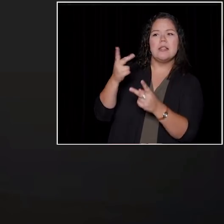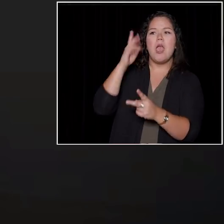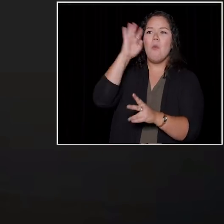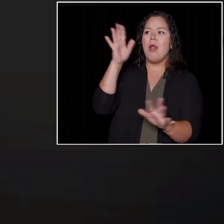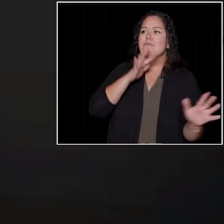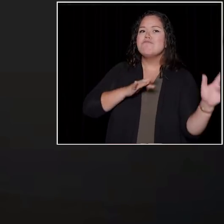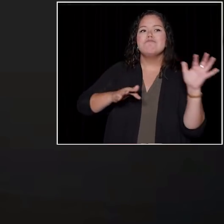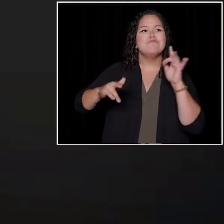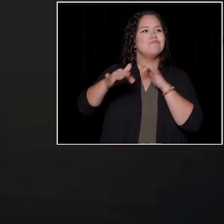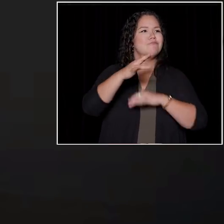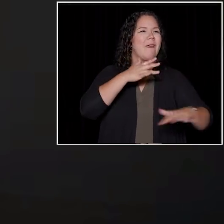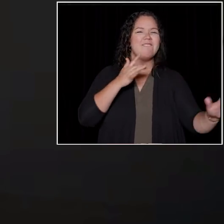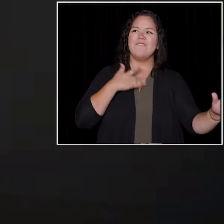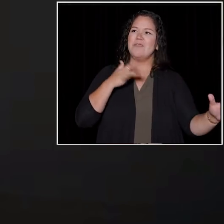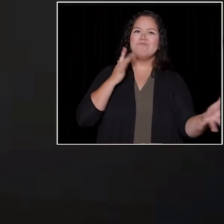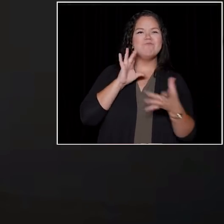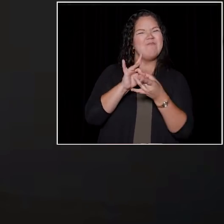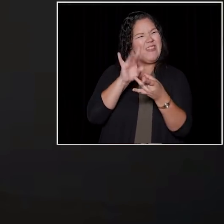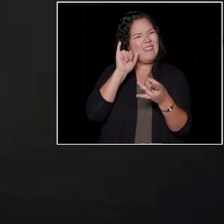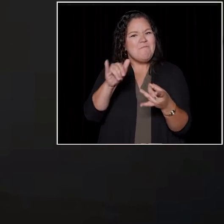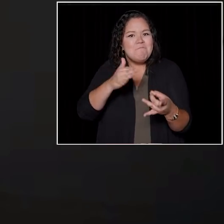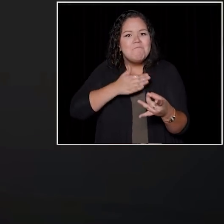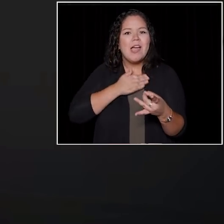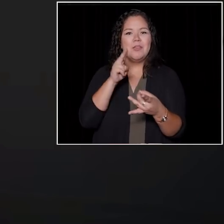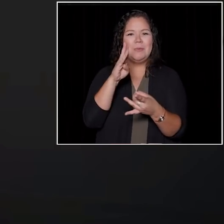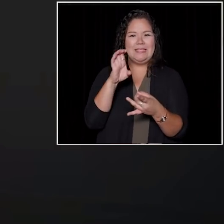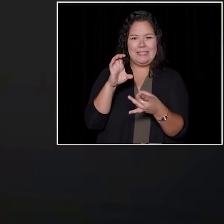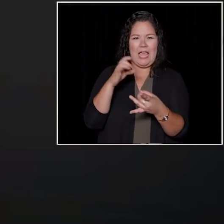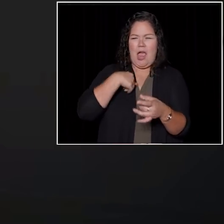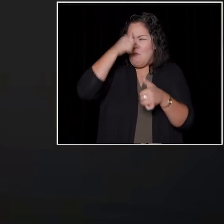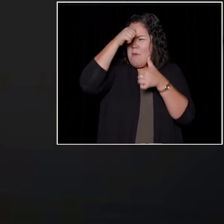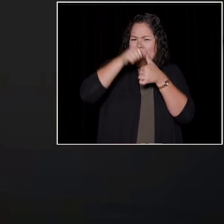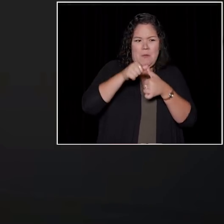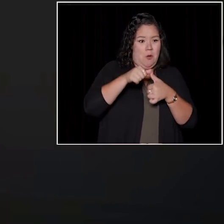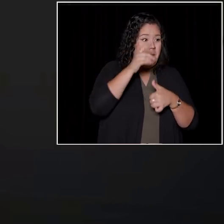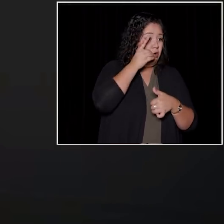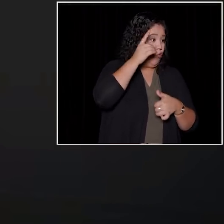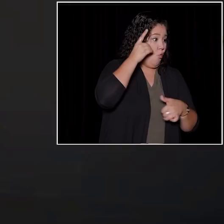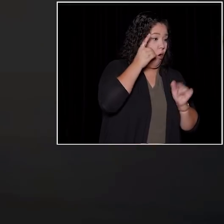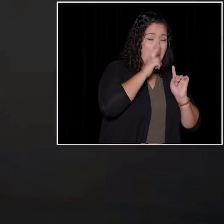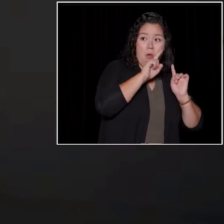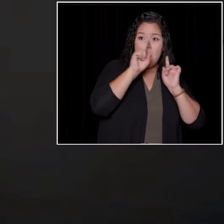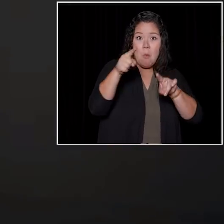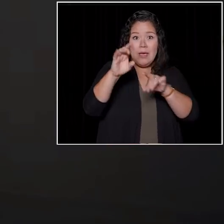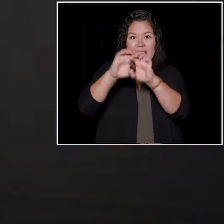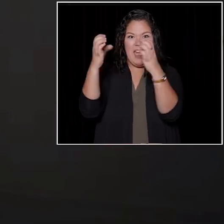I wander and it's my UBC. Like I know the path I used to take from my dorm to my classes.